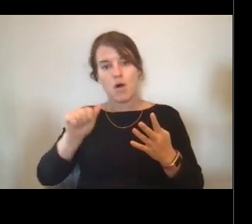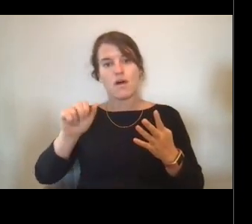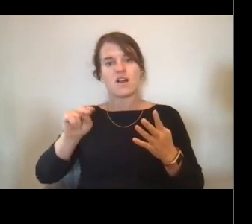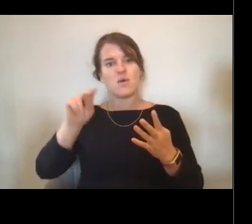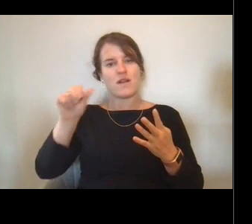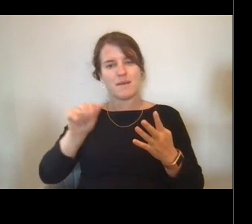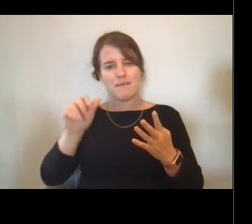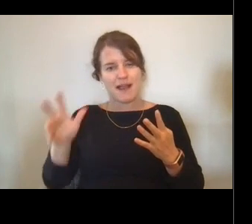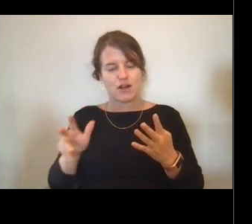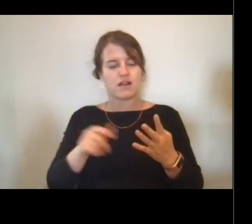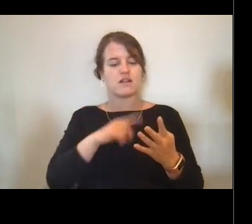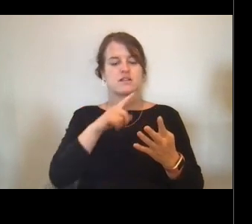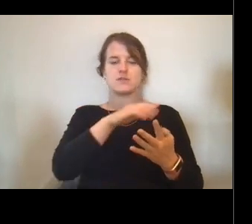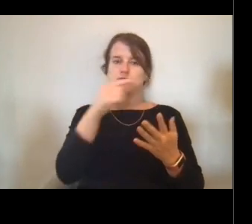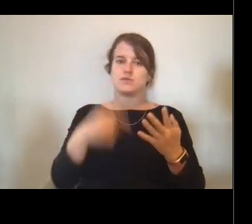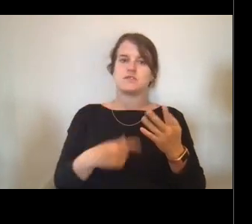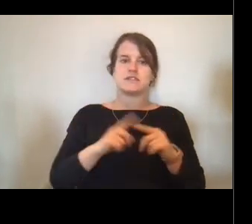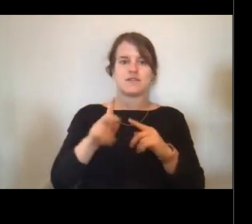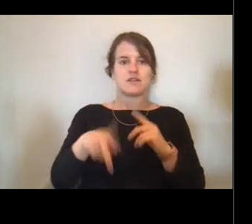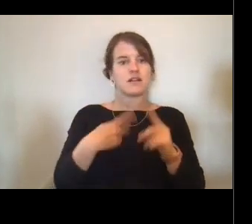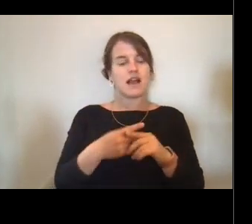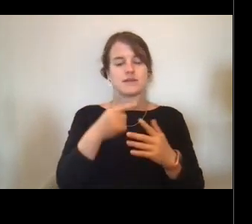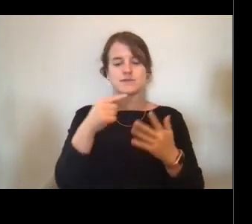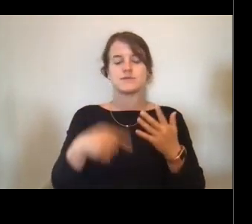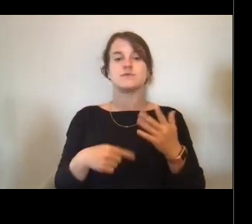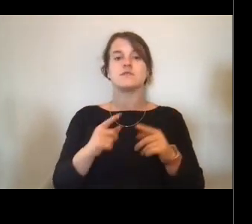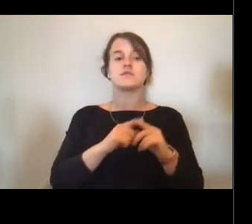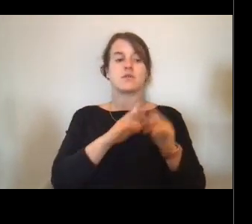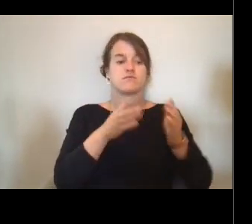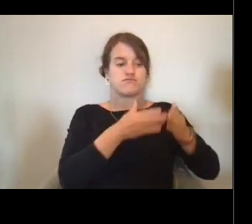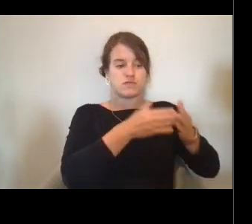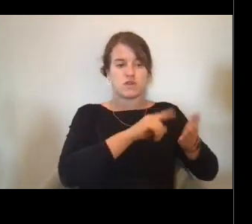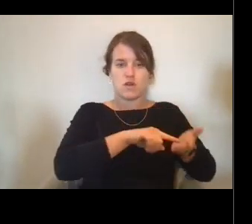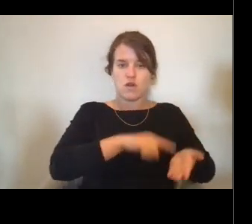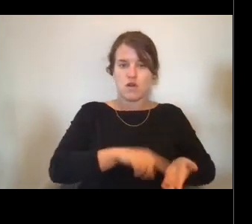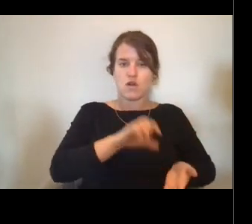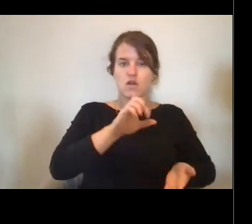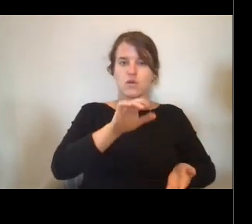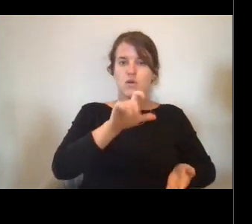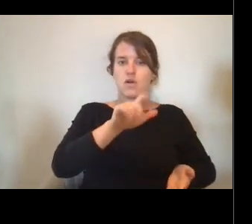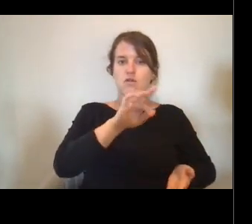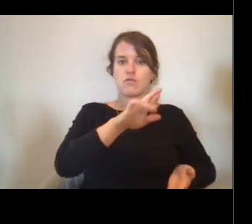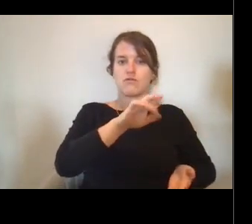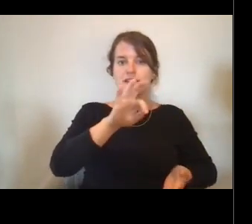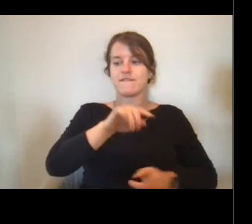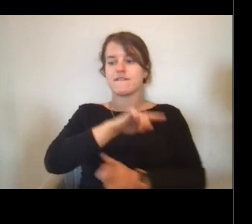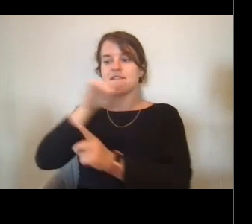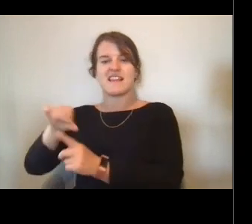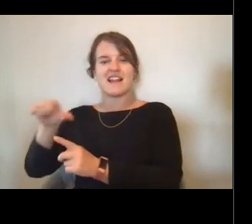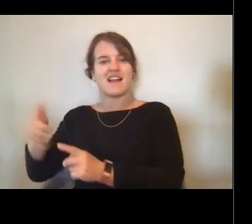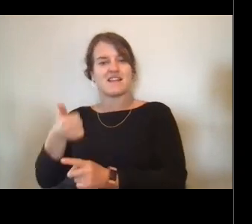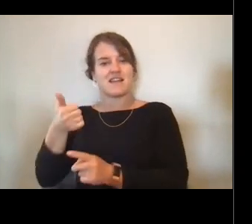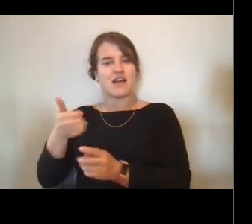And then my second sea assignment, I was on the Oscar Dyson which is a fishery survey vessel.